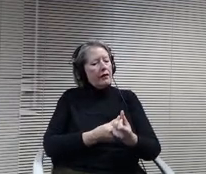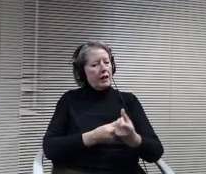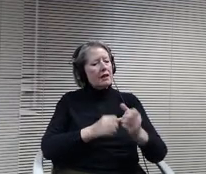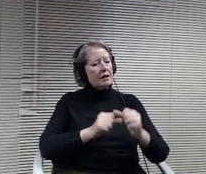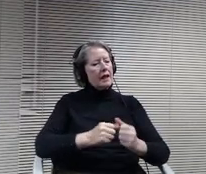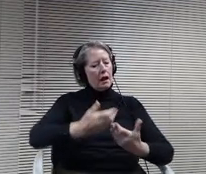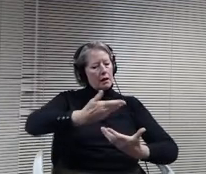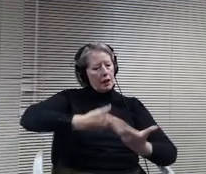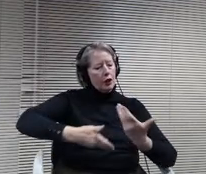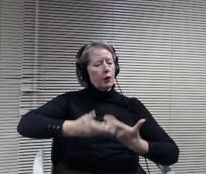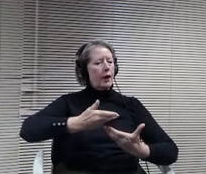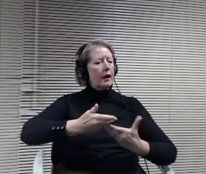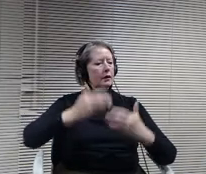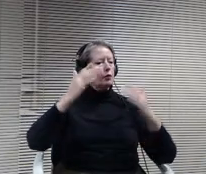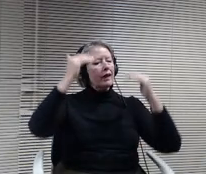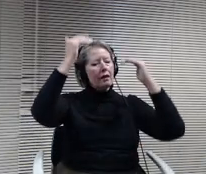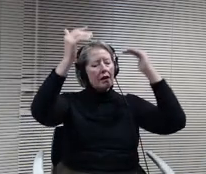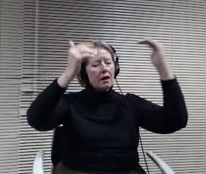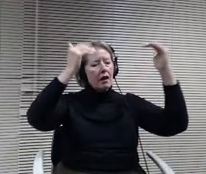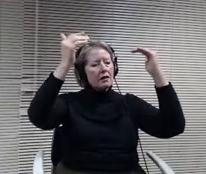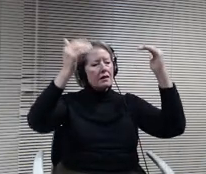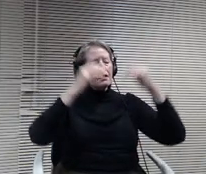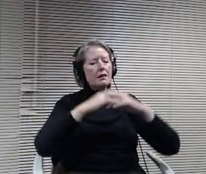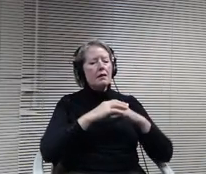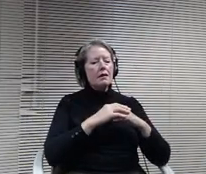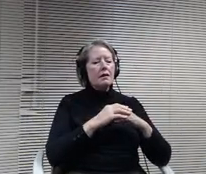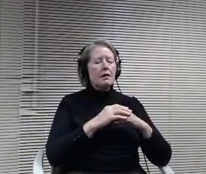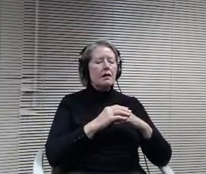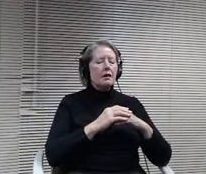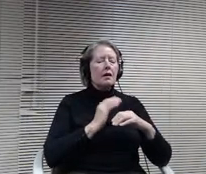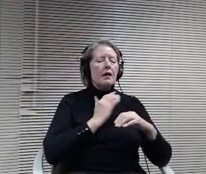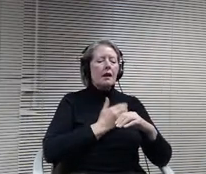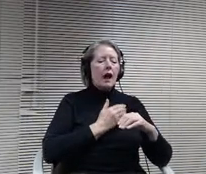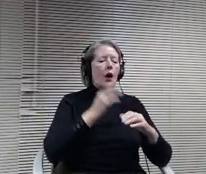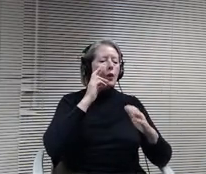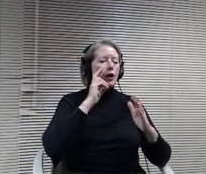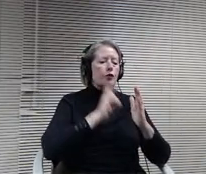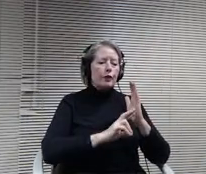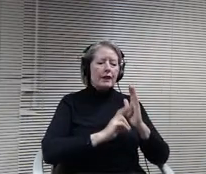We've learned with our research program we've learned with Vantage that Mentor is a critical part of that